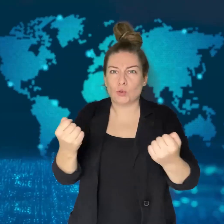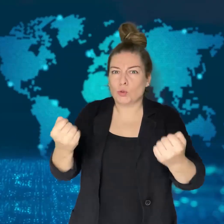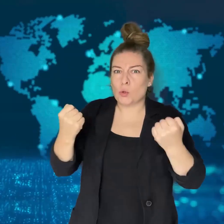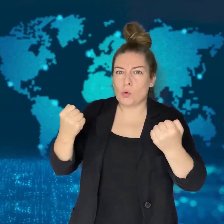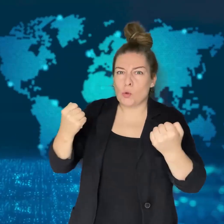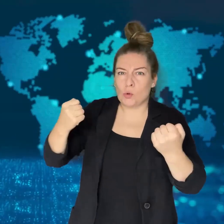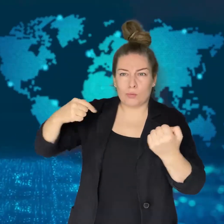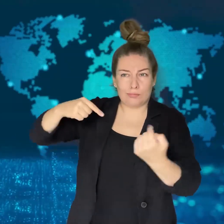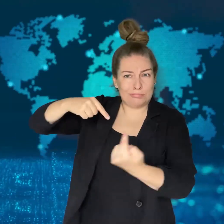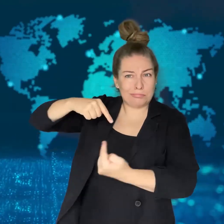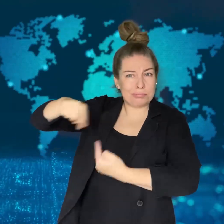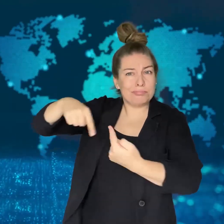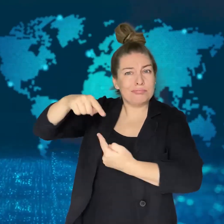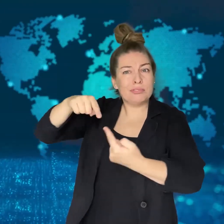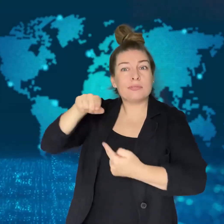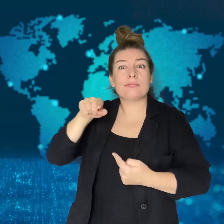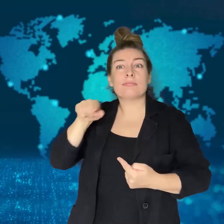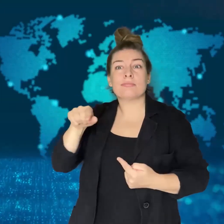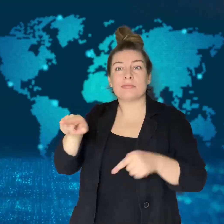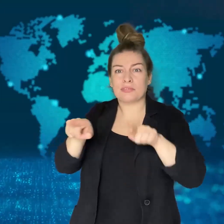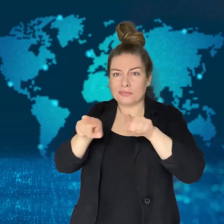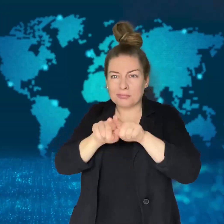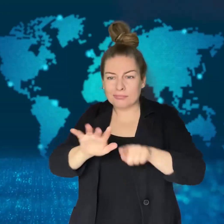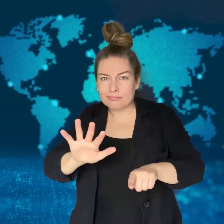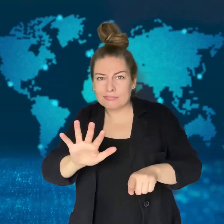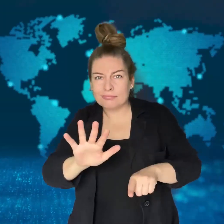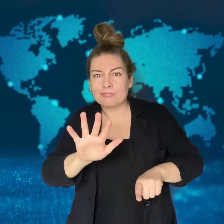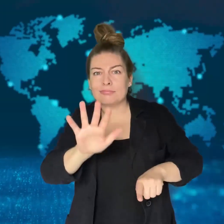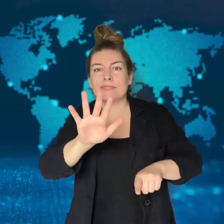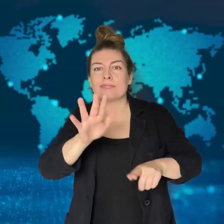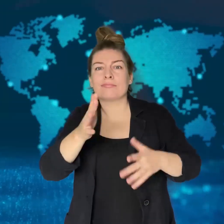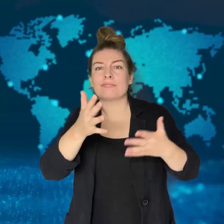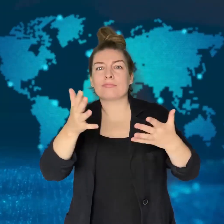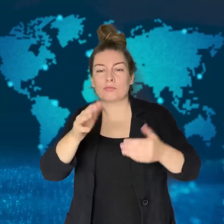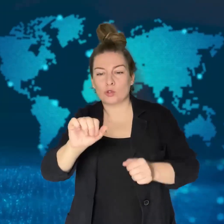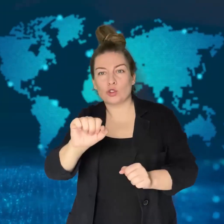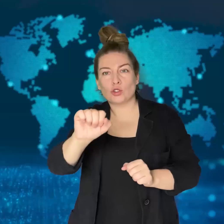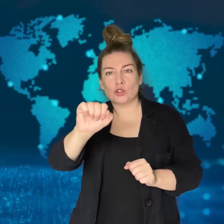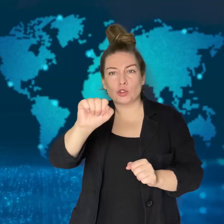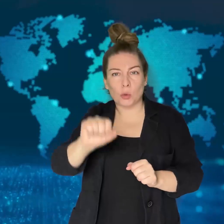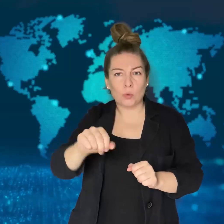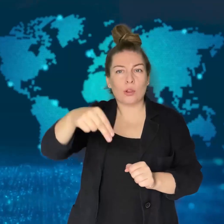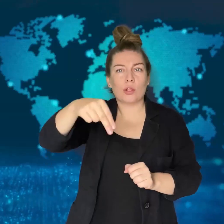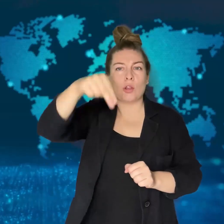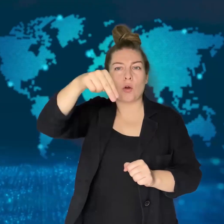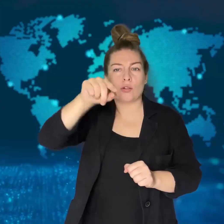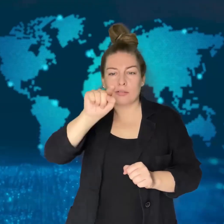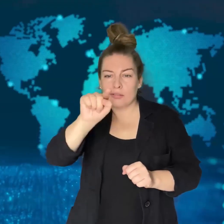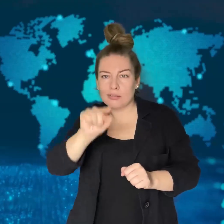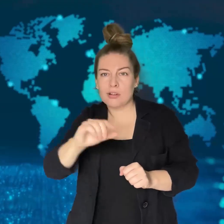There, it left behind split homes